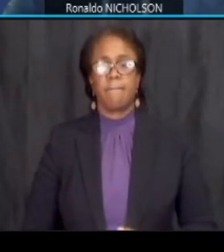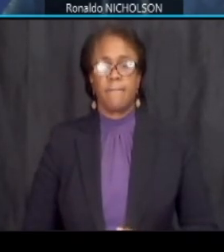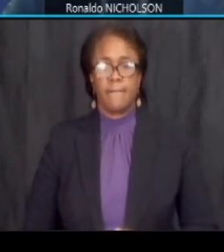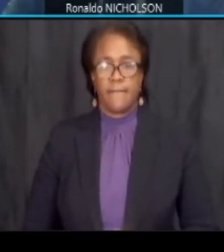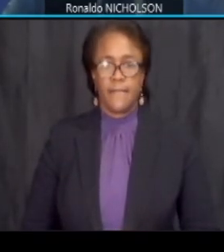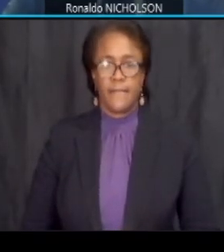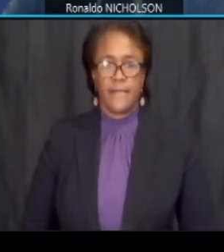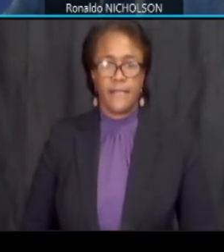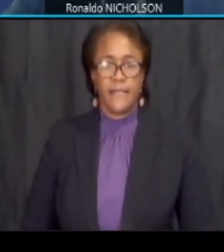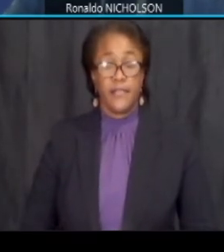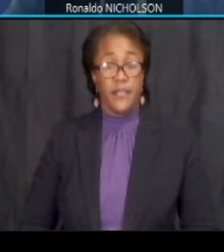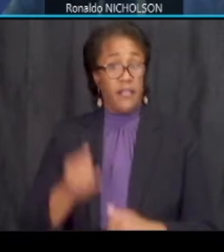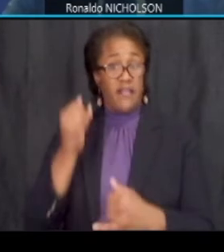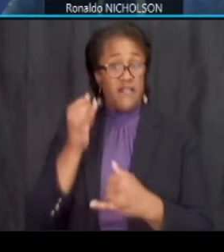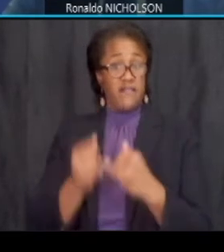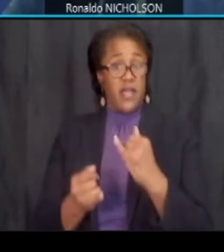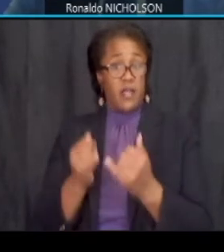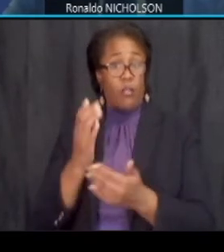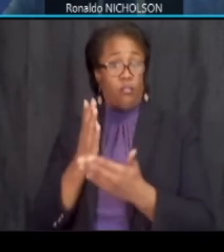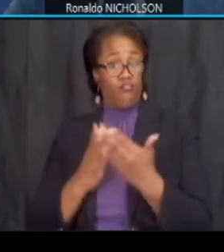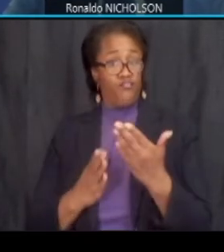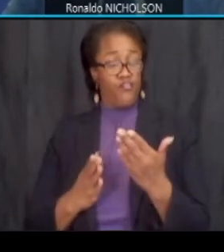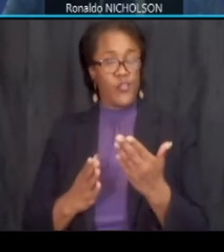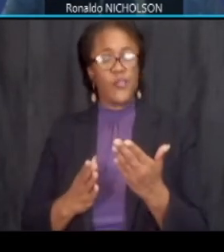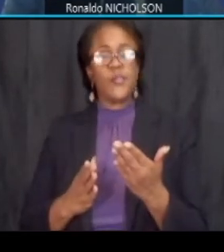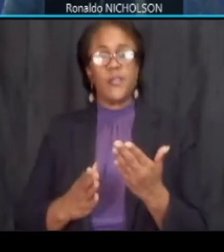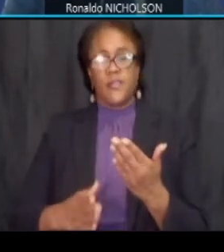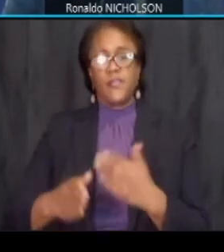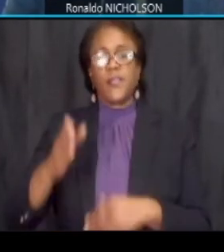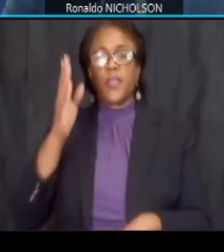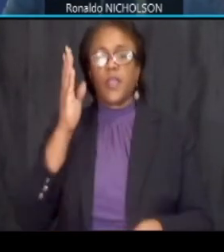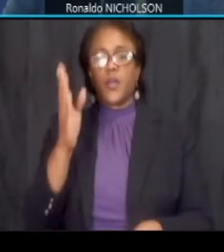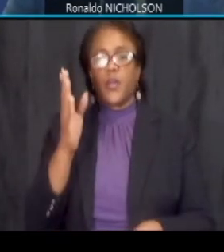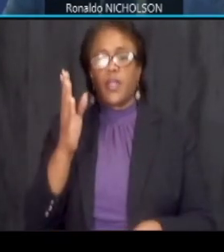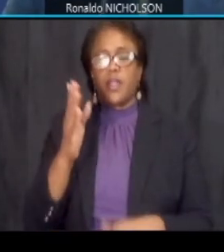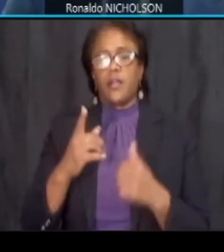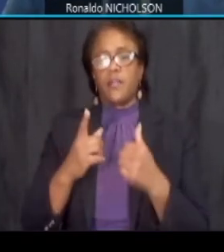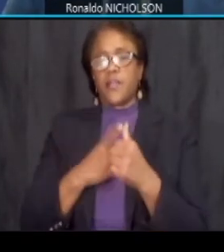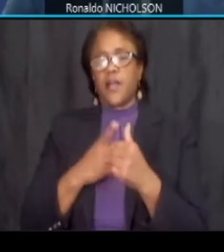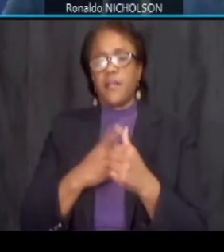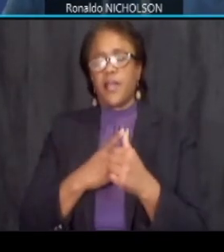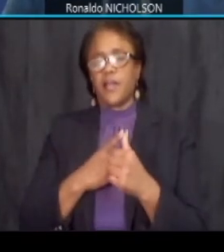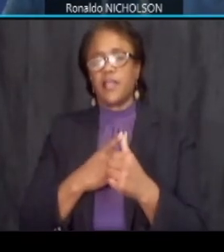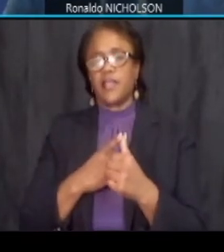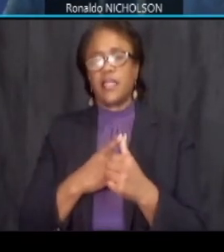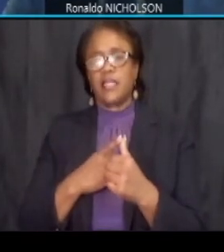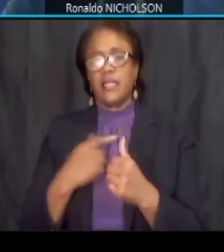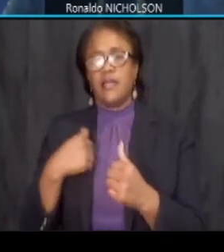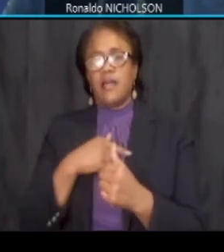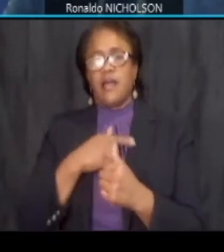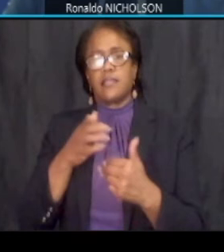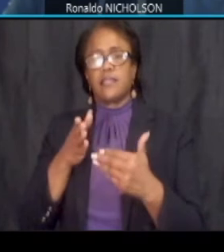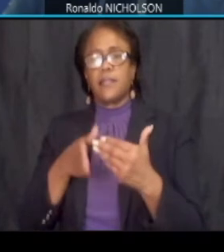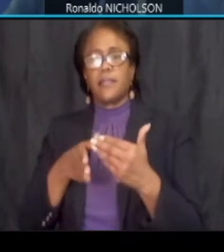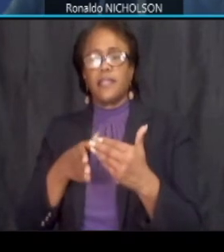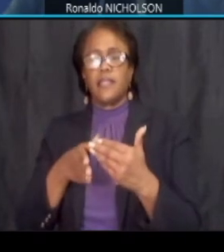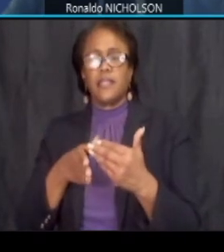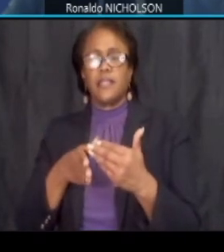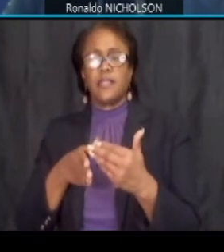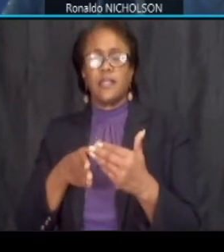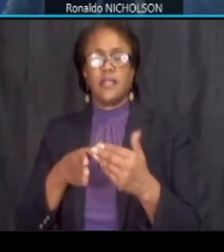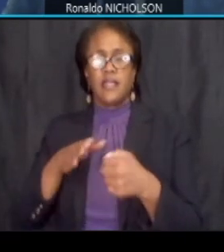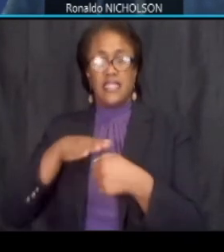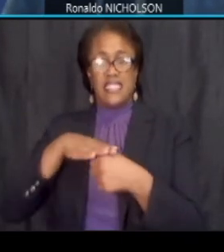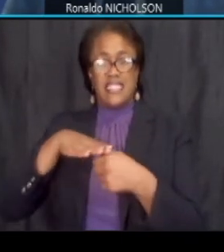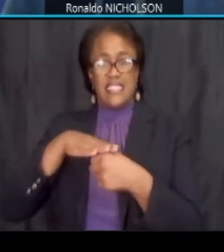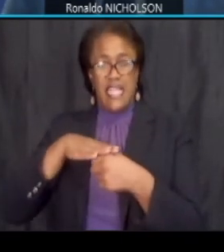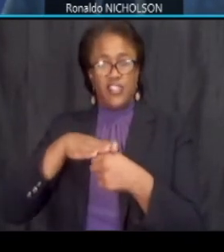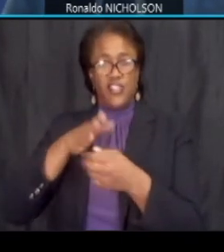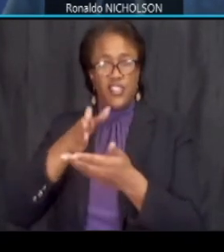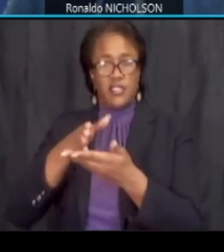the final phase will be primarily us completing the station stops throughout the corridor